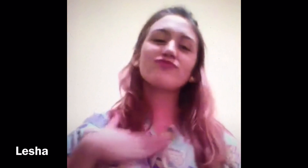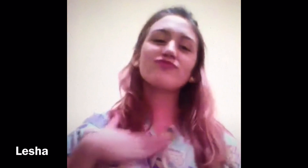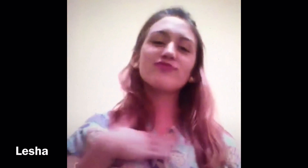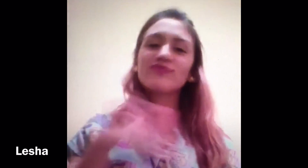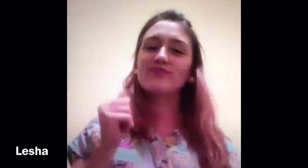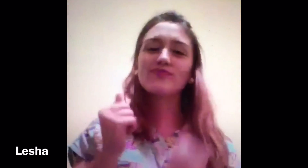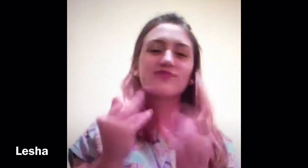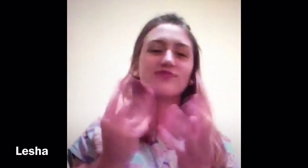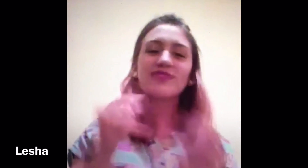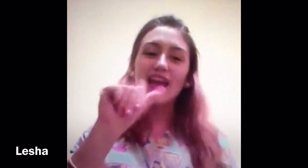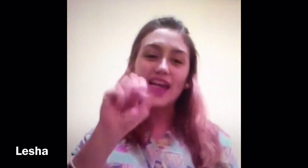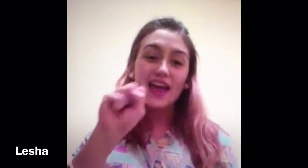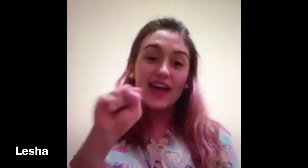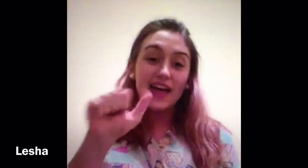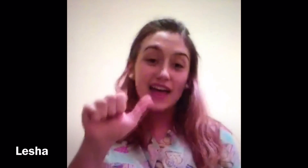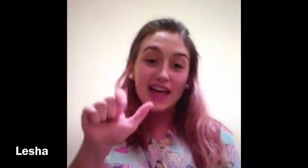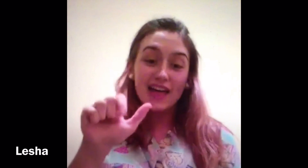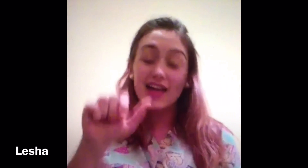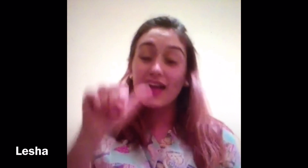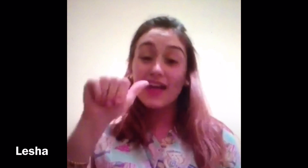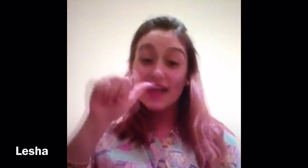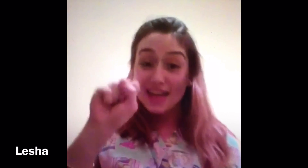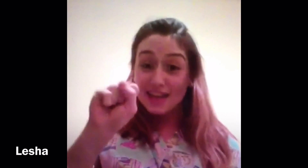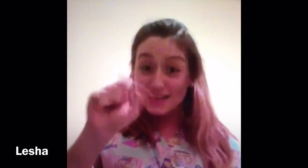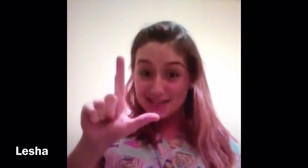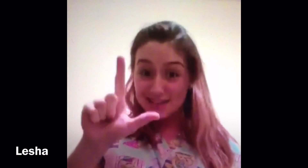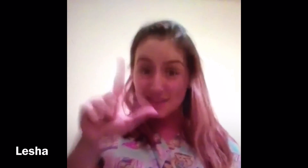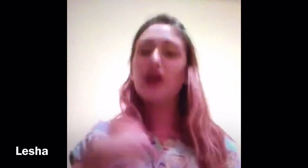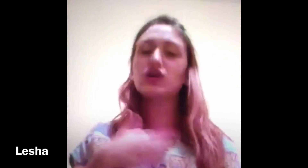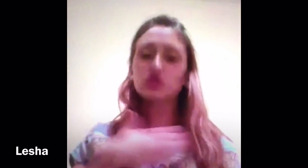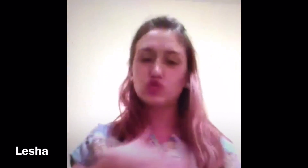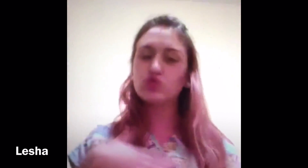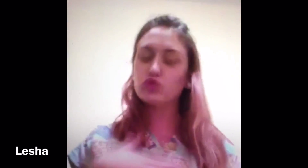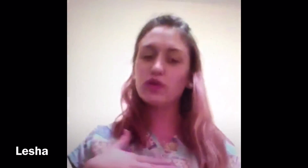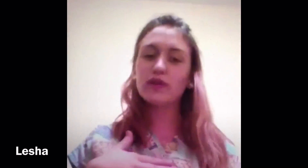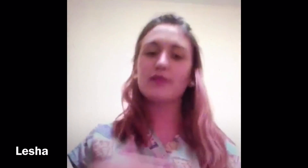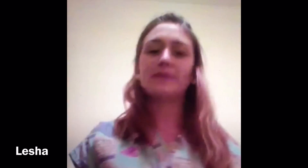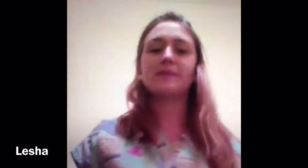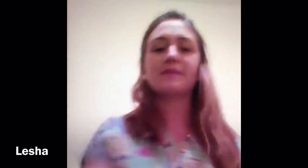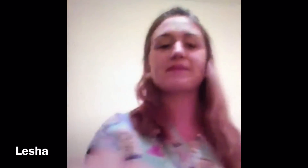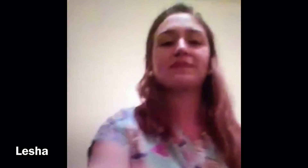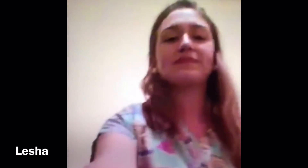I really enjoy ASL!!